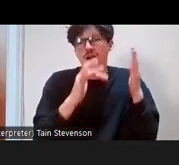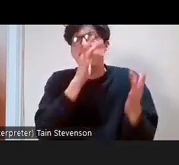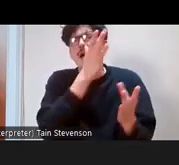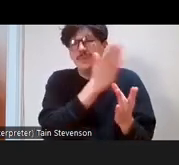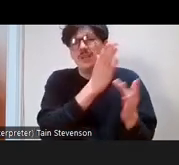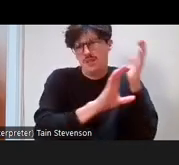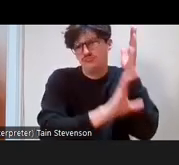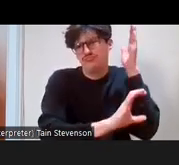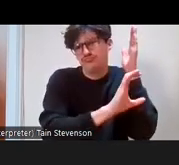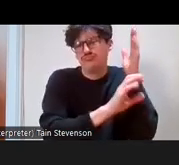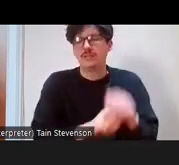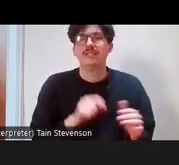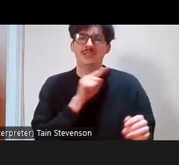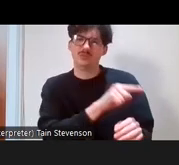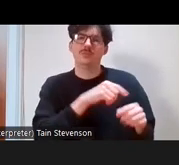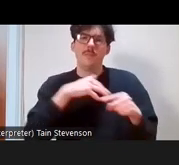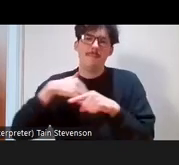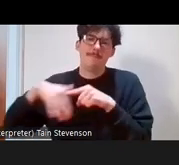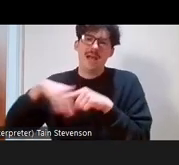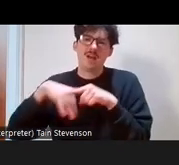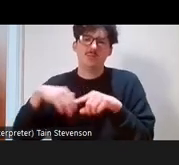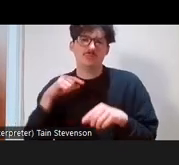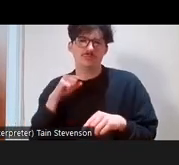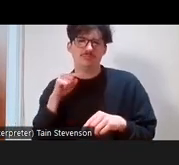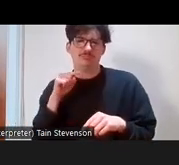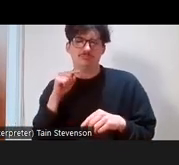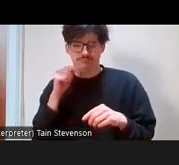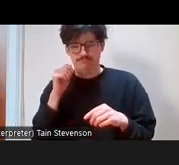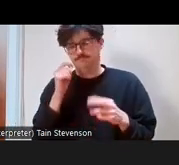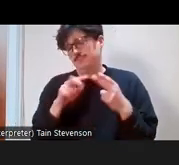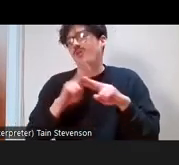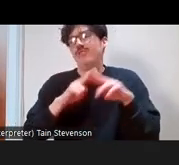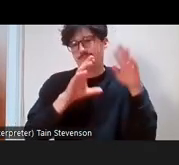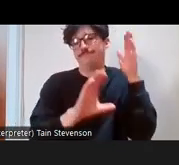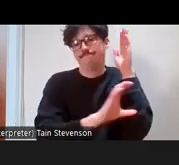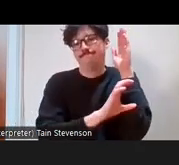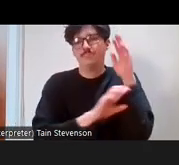so people from those kinds of backgrounds. This is quite nice because sometimes we